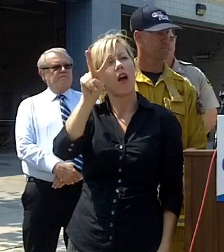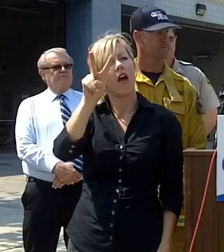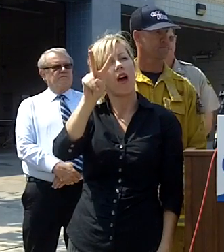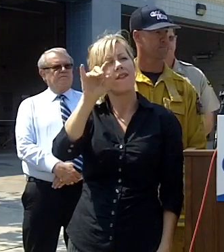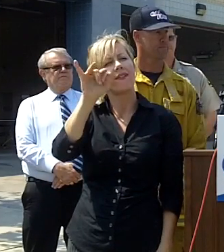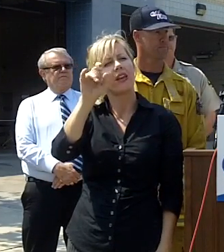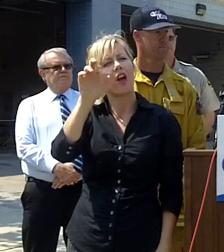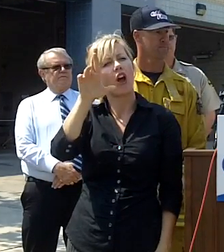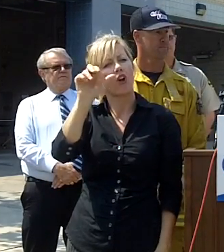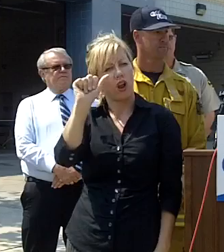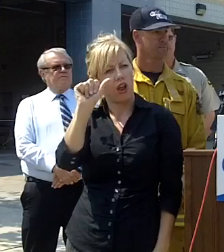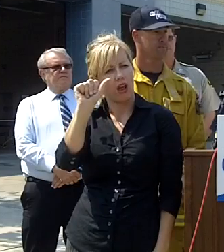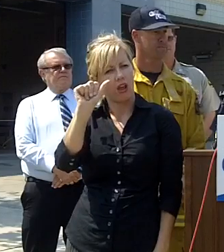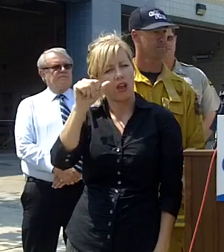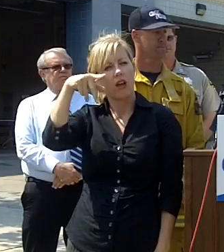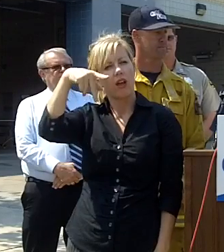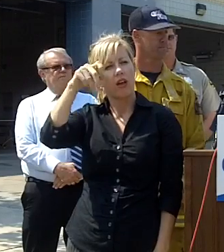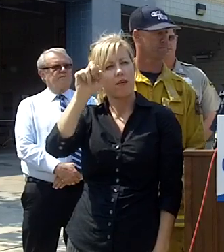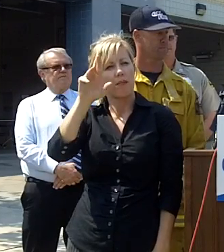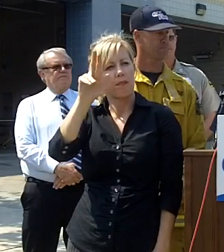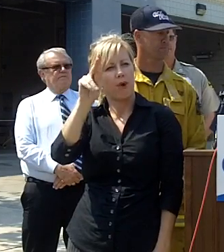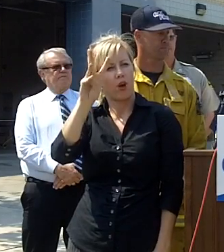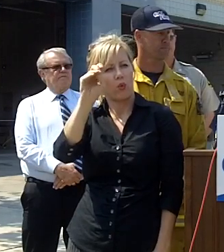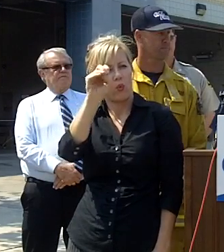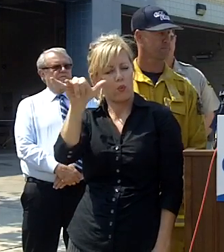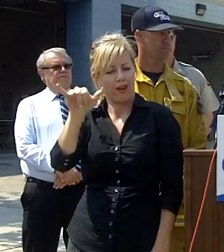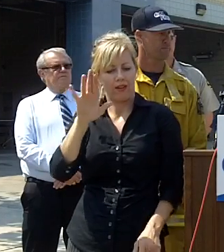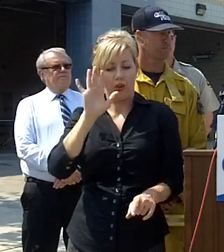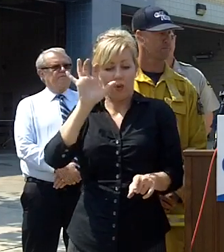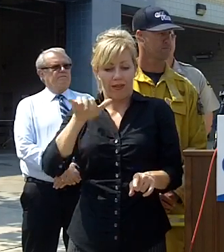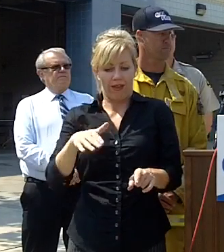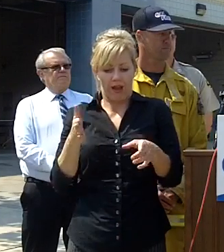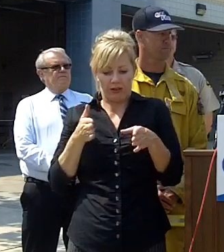it gets to the top of the hill from palomar airport so if I were to tell you where the